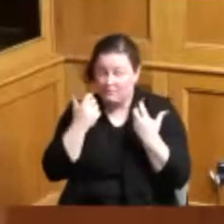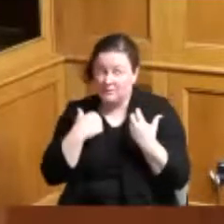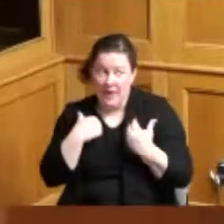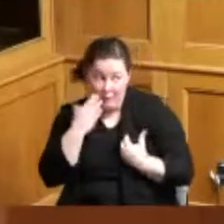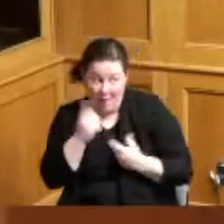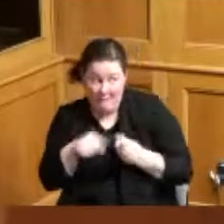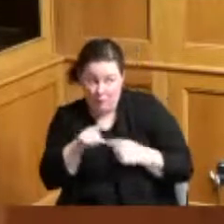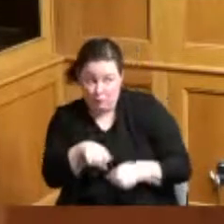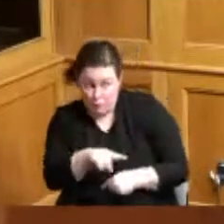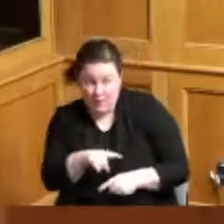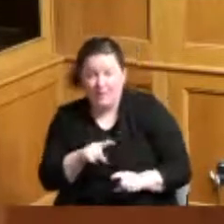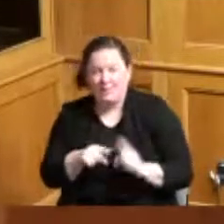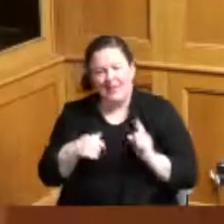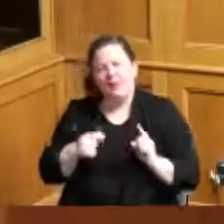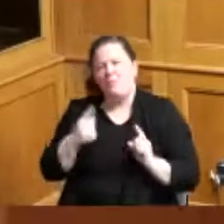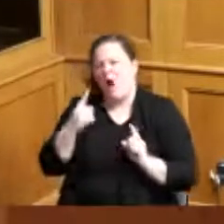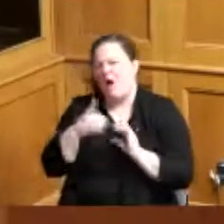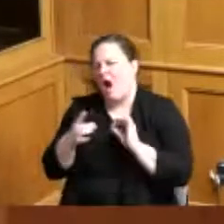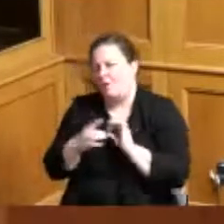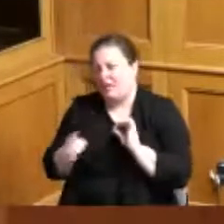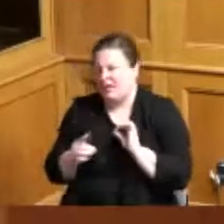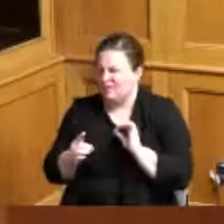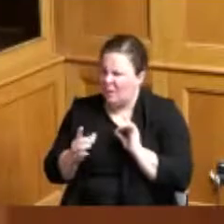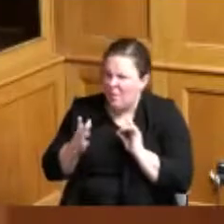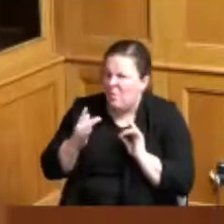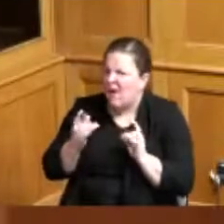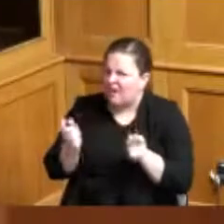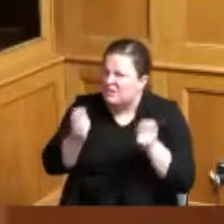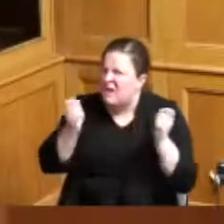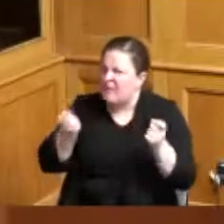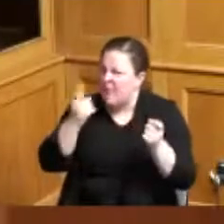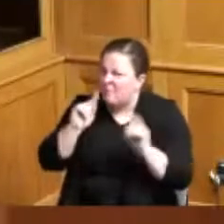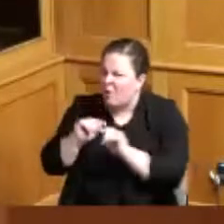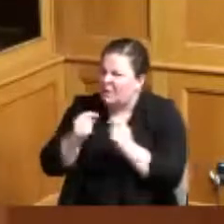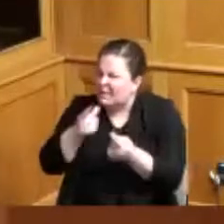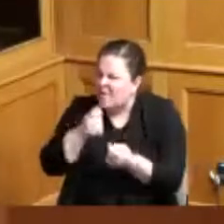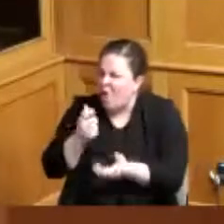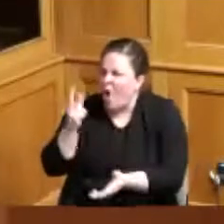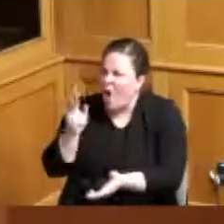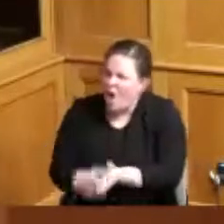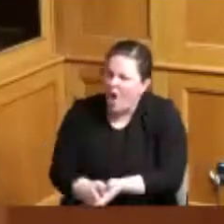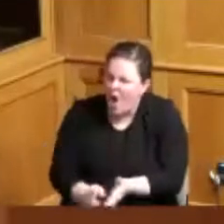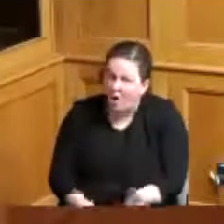you know what are we doing throwing a celebration for a team that lost that is not how I don't think